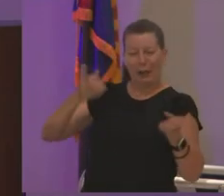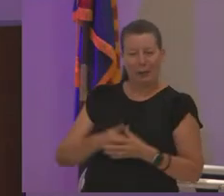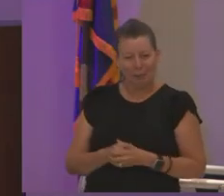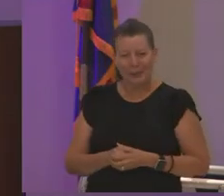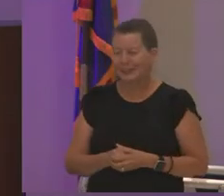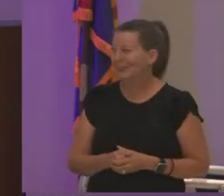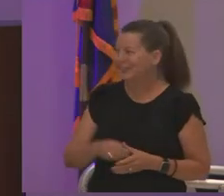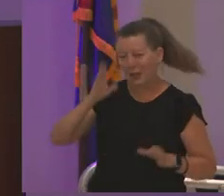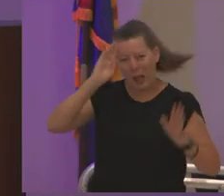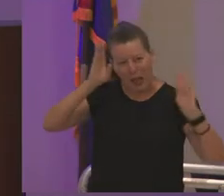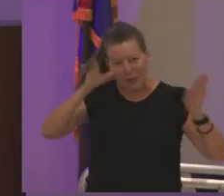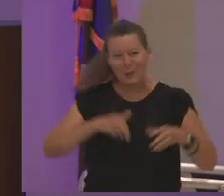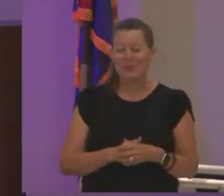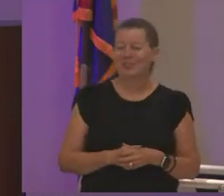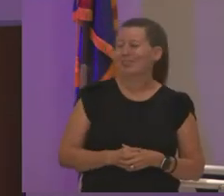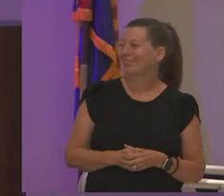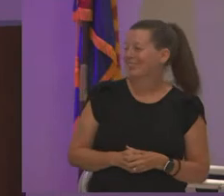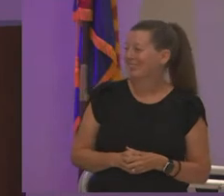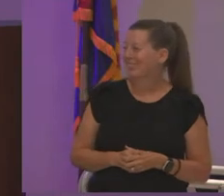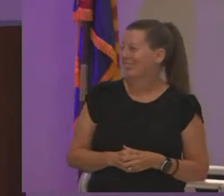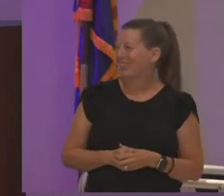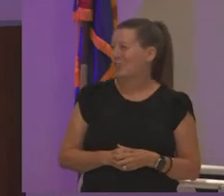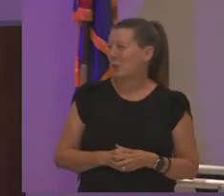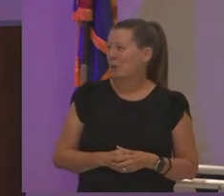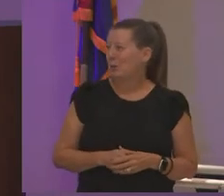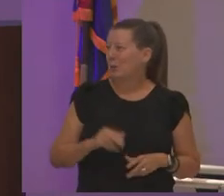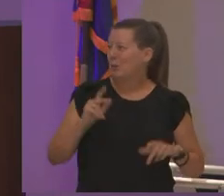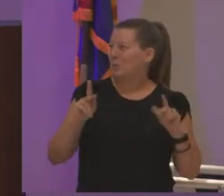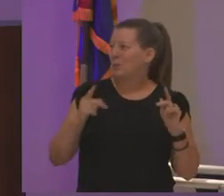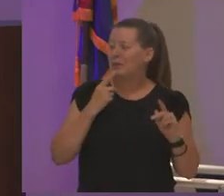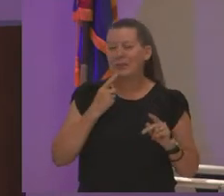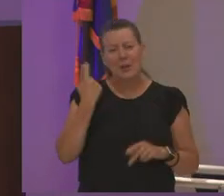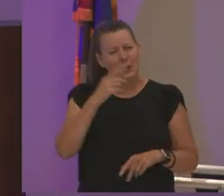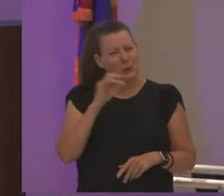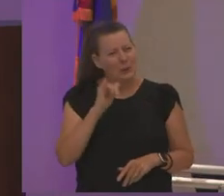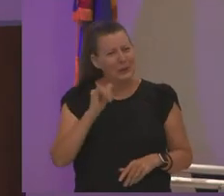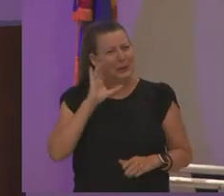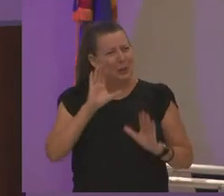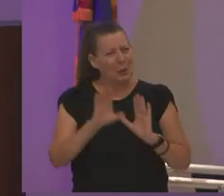hello that's me people say you look like your pitcher yeah it's my picture you guys yeah